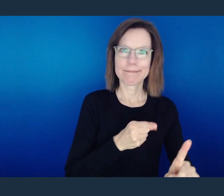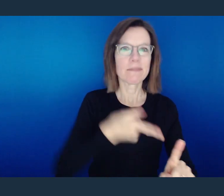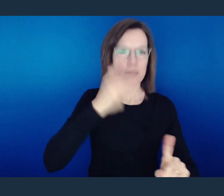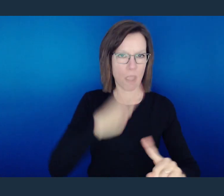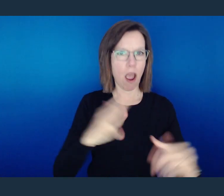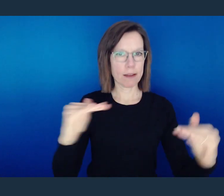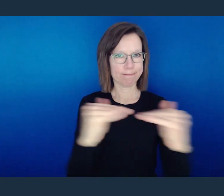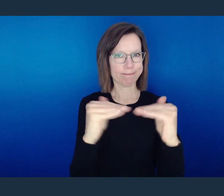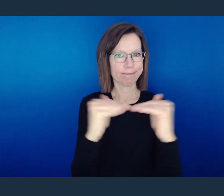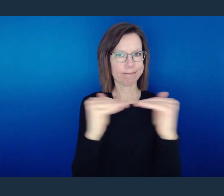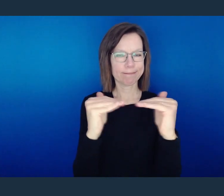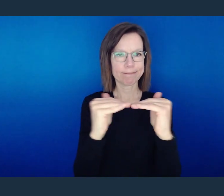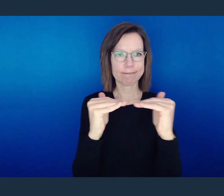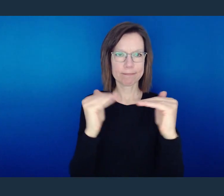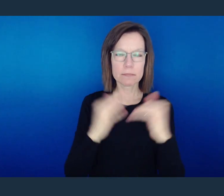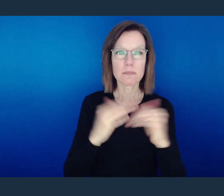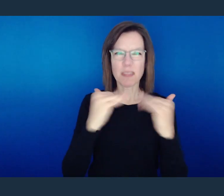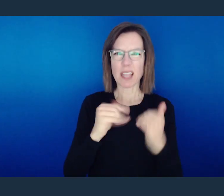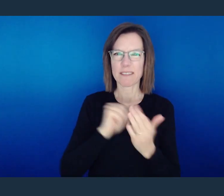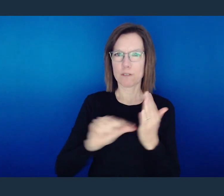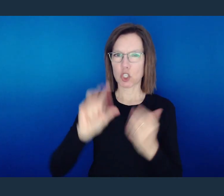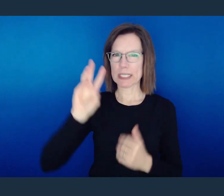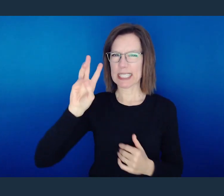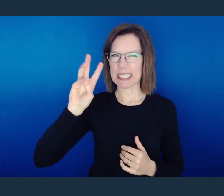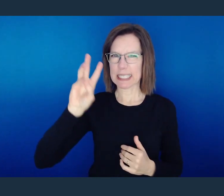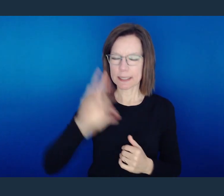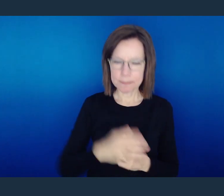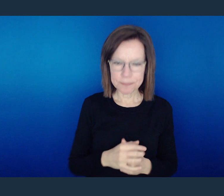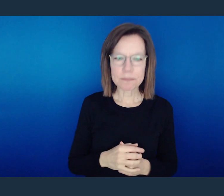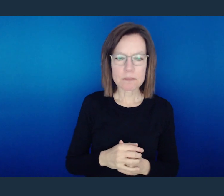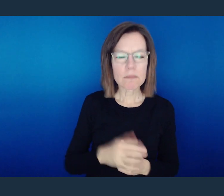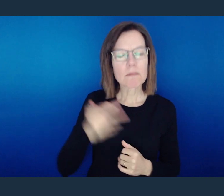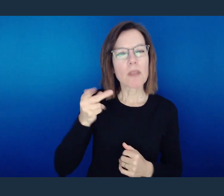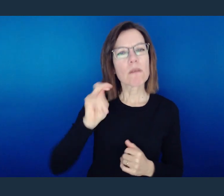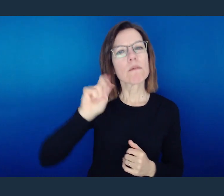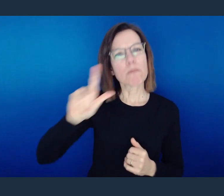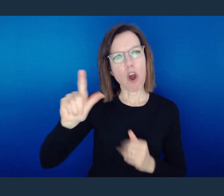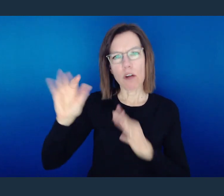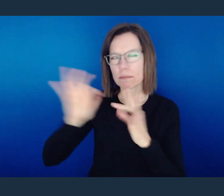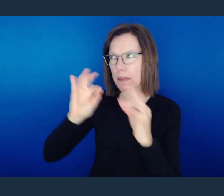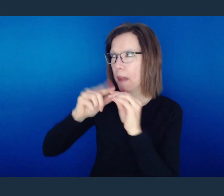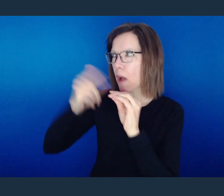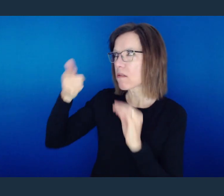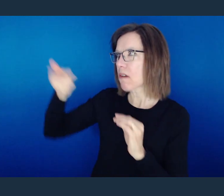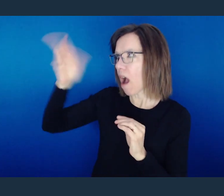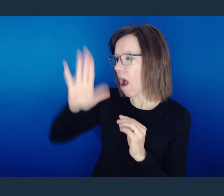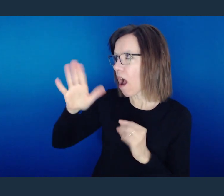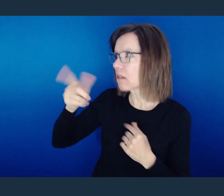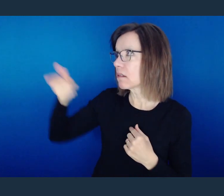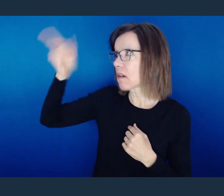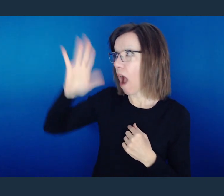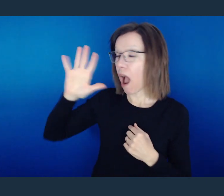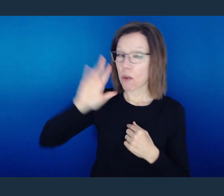I pick this up in verse 6. You see, in verse 6, the Bible, Paul switches over to talk about God.